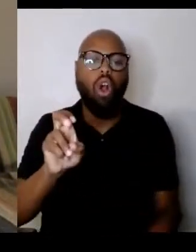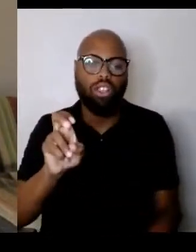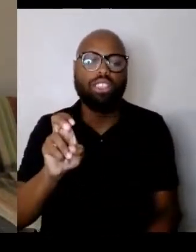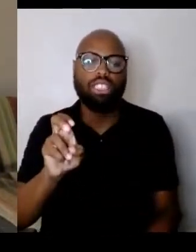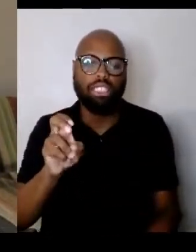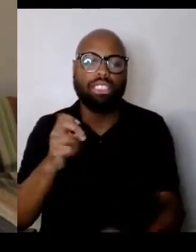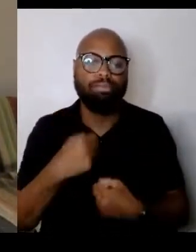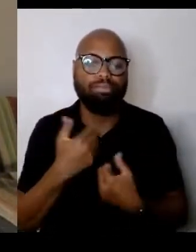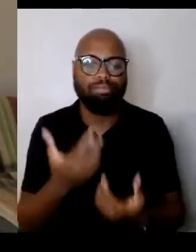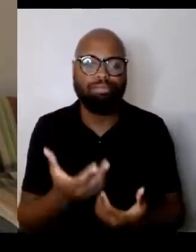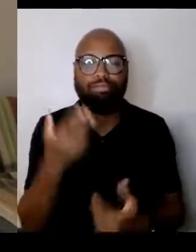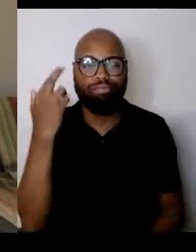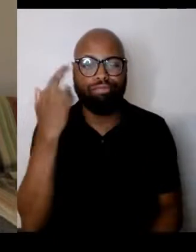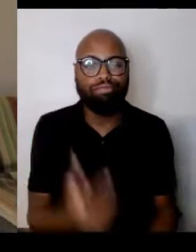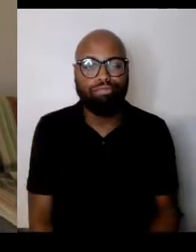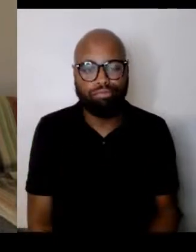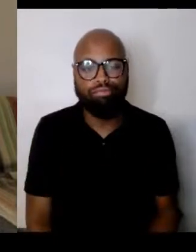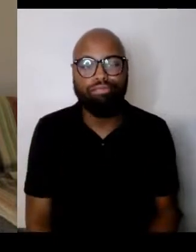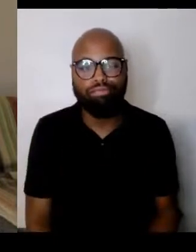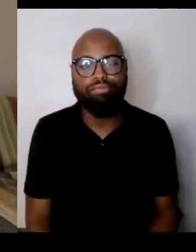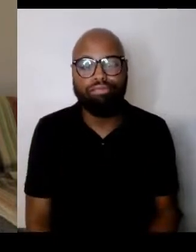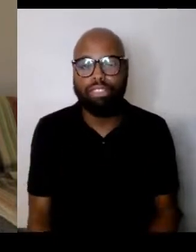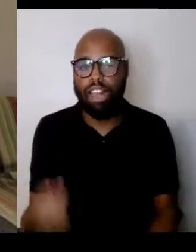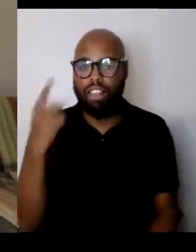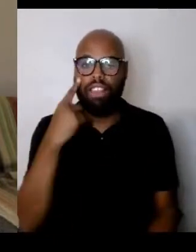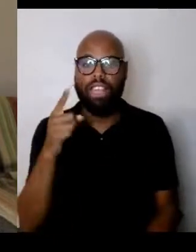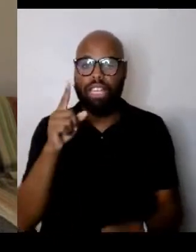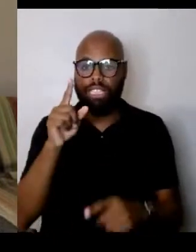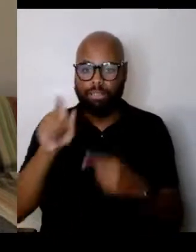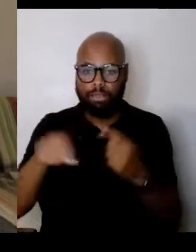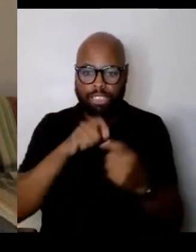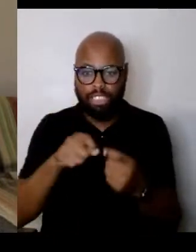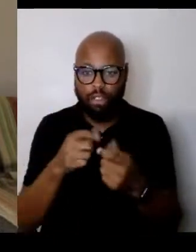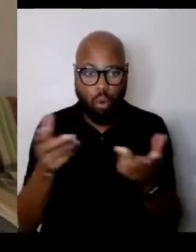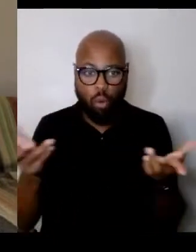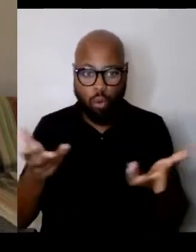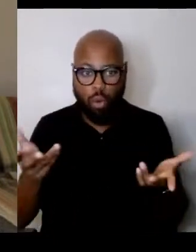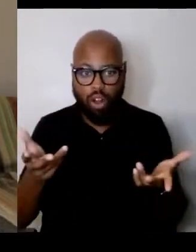I'm thinking, particularly of the civil rights movement.